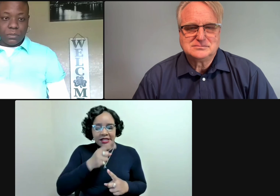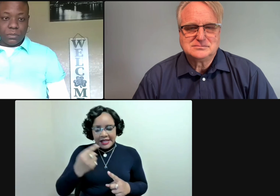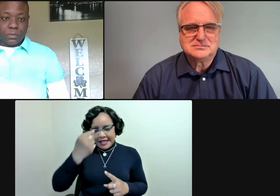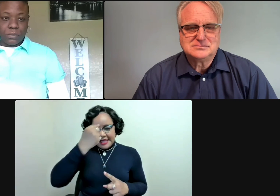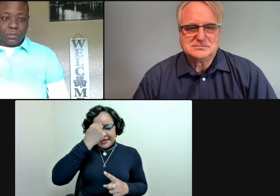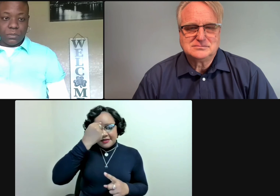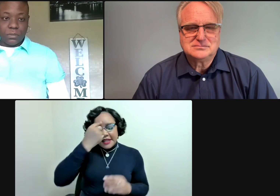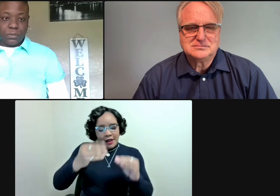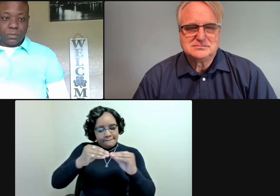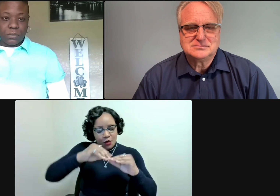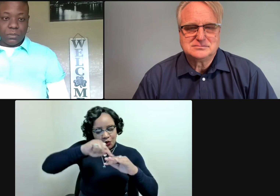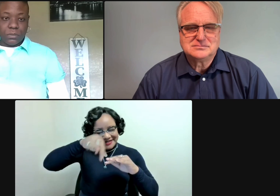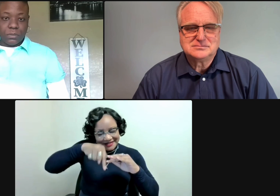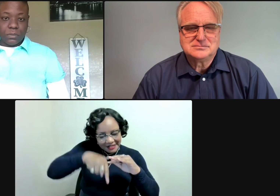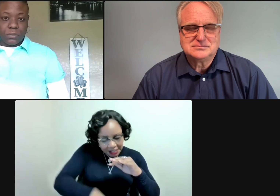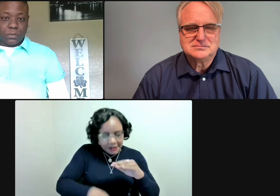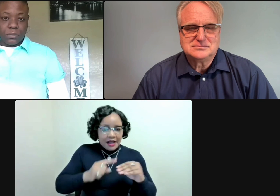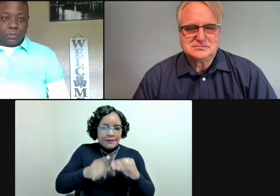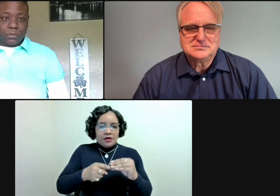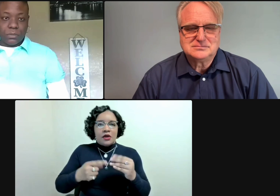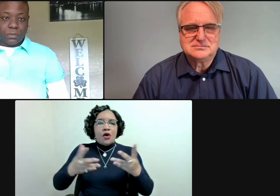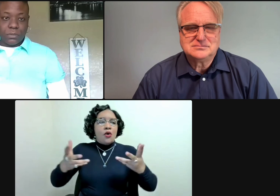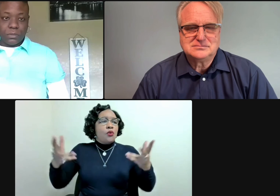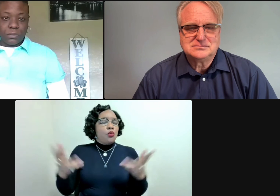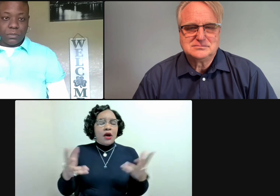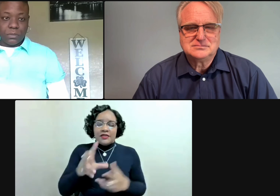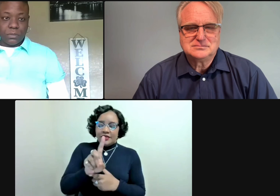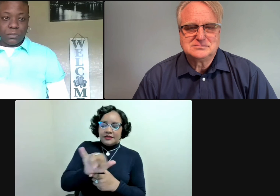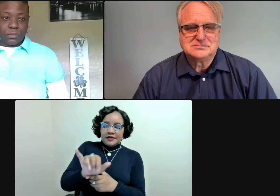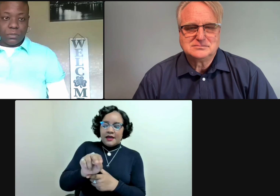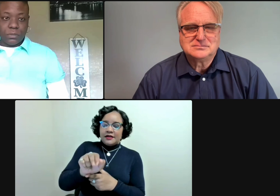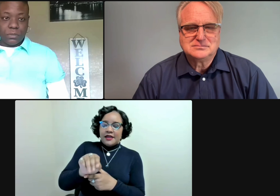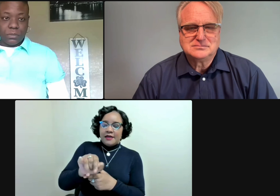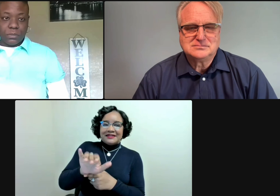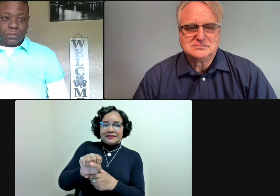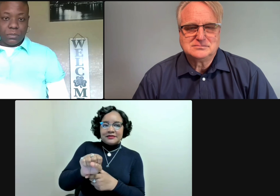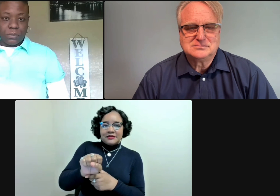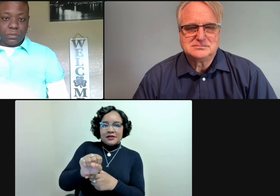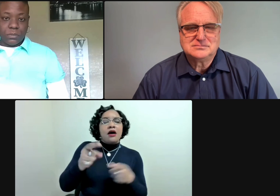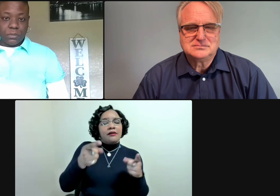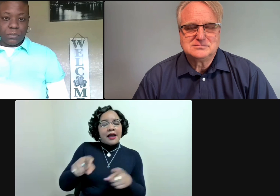I encourage my team or these new interpreters that come in to think more deeply about the dynamics that